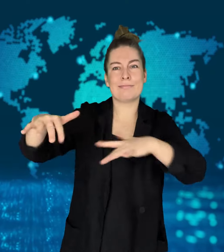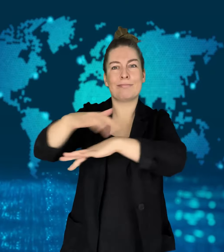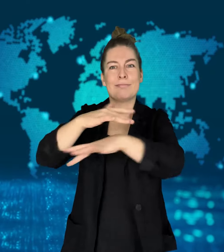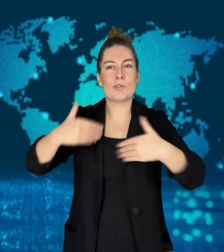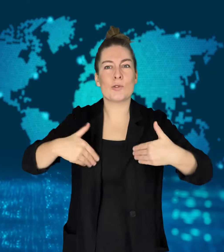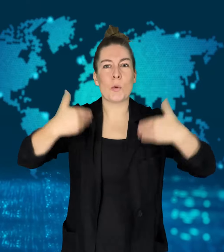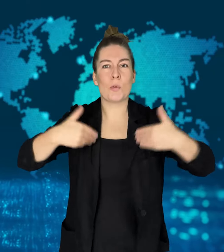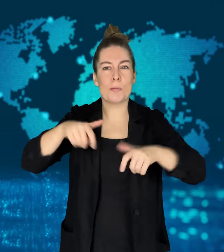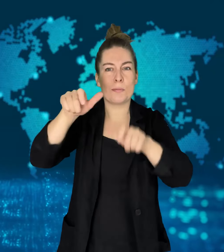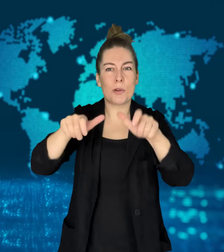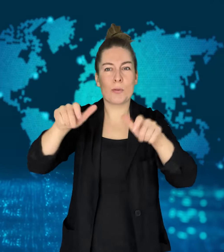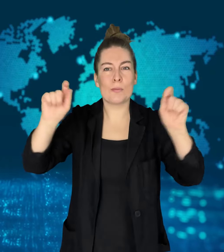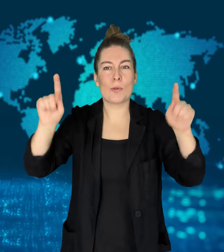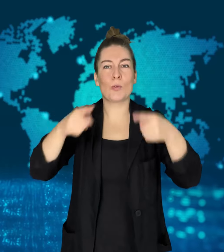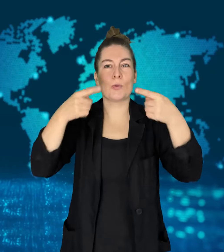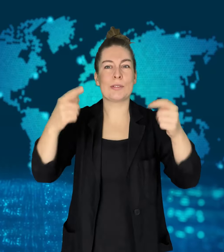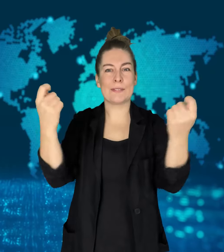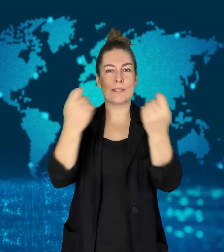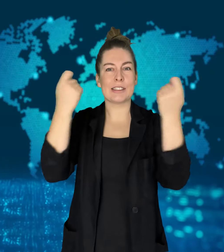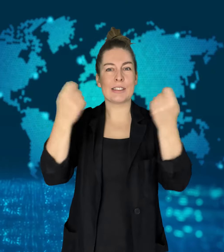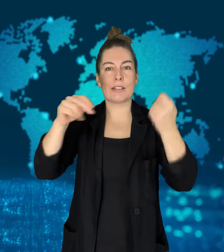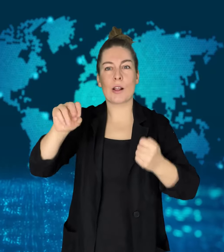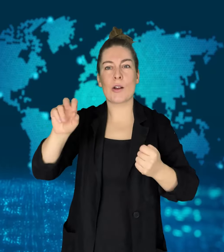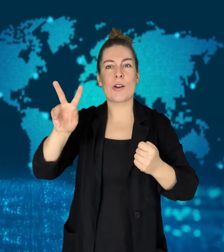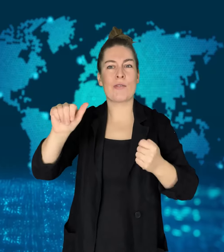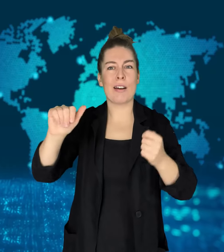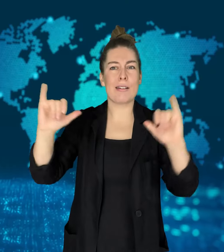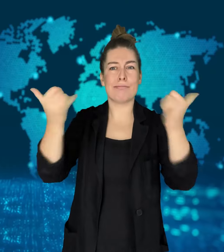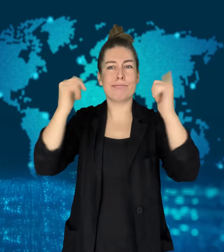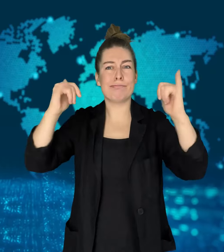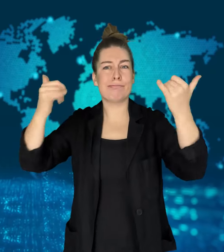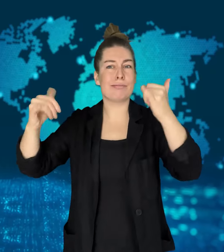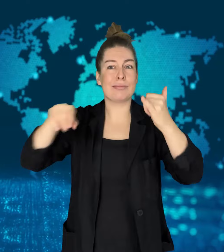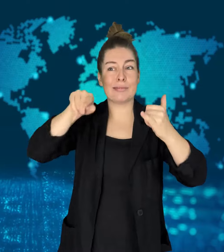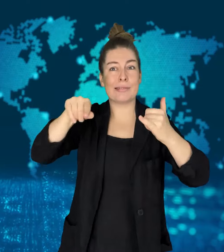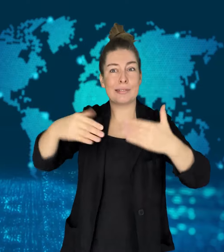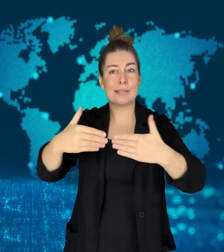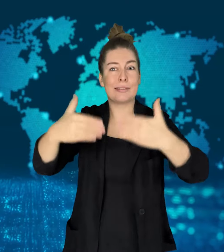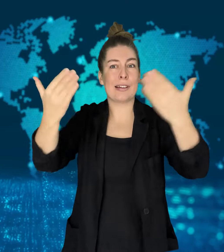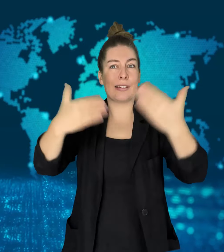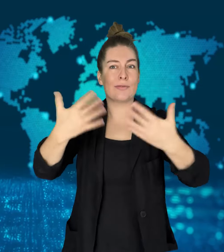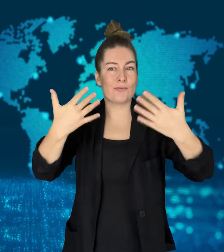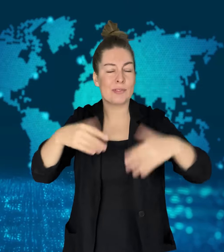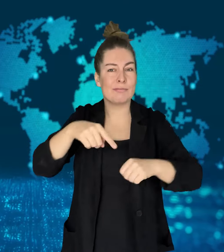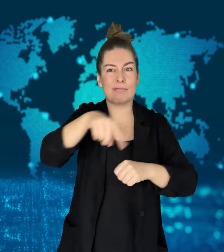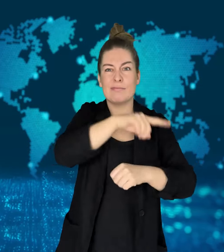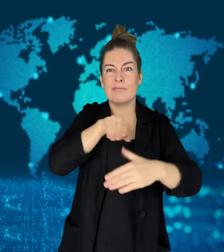Relatives of people who were killed or taken hostage at